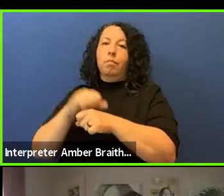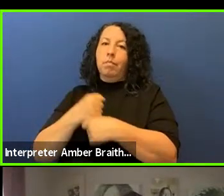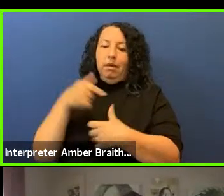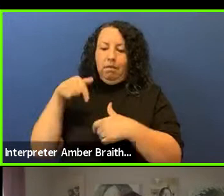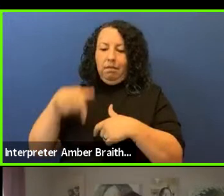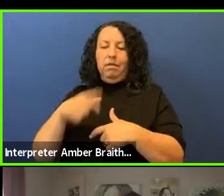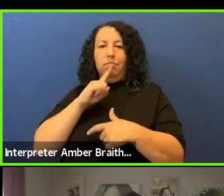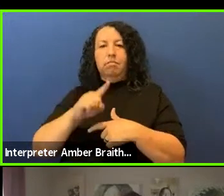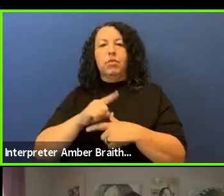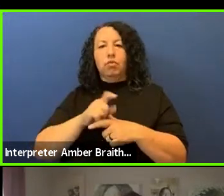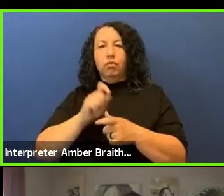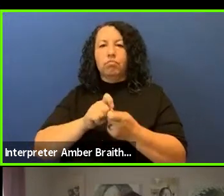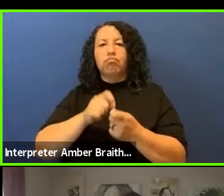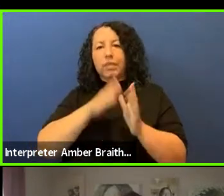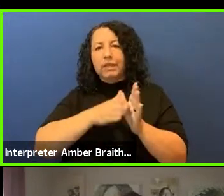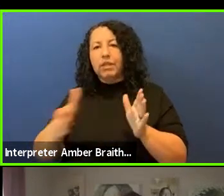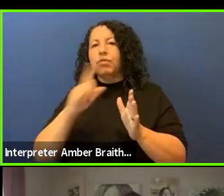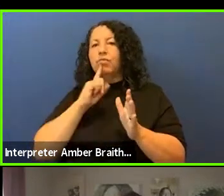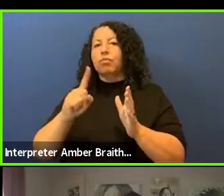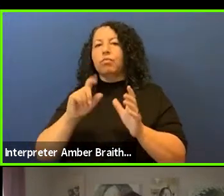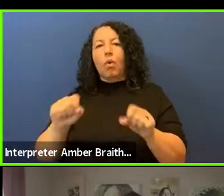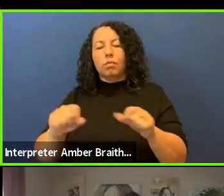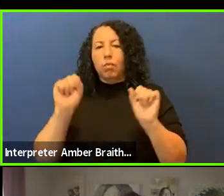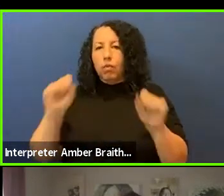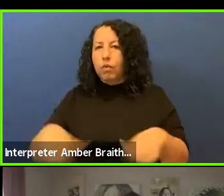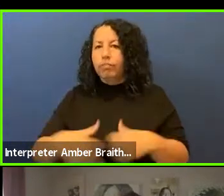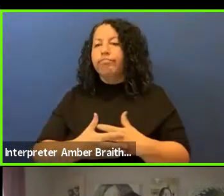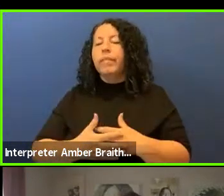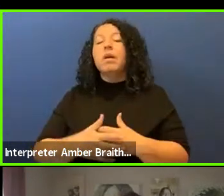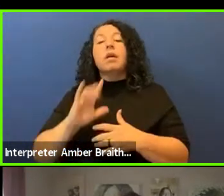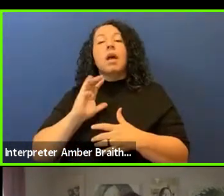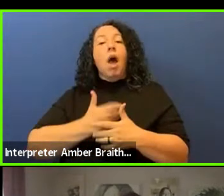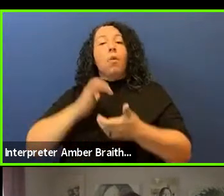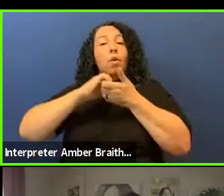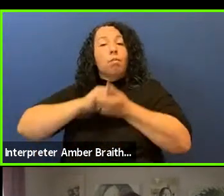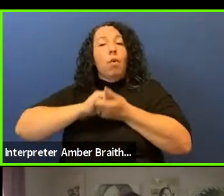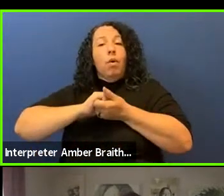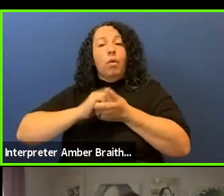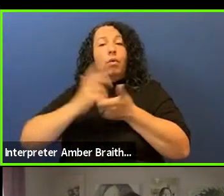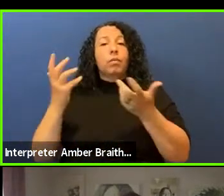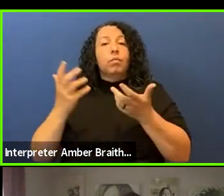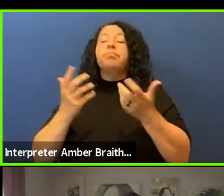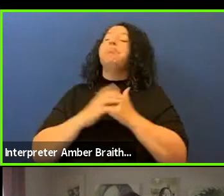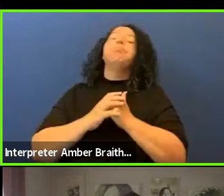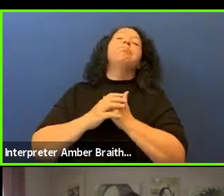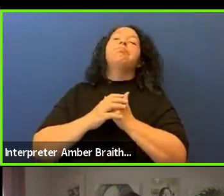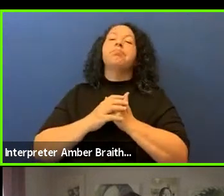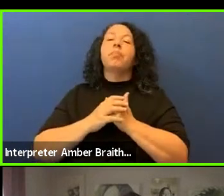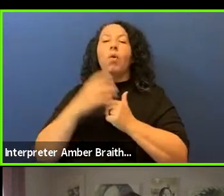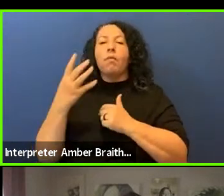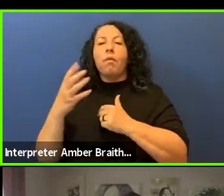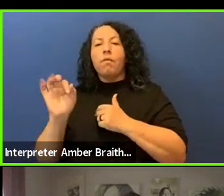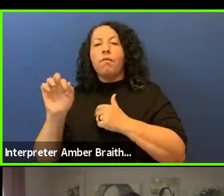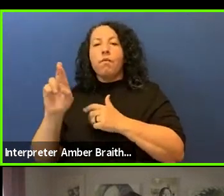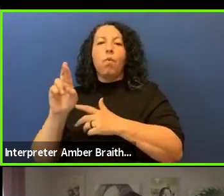A little bit about our partners - for those who are not familiar, For Freedoms is a community of artists and thinkers,